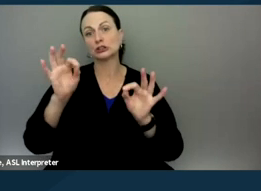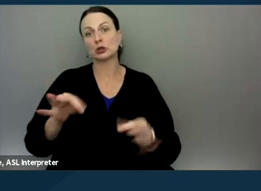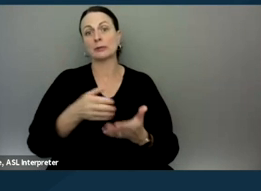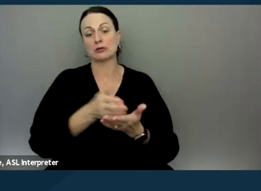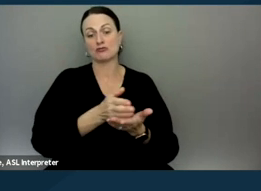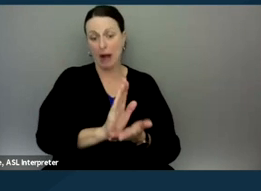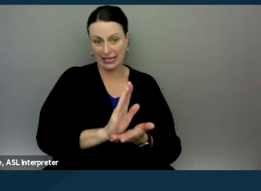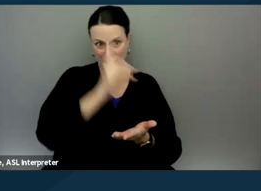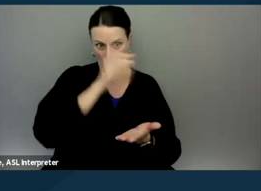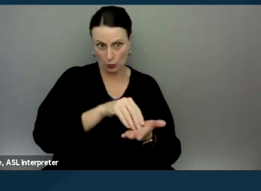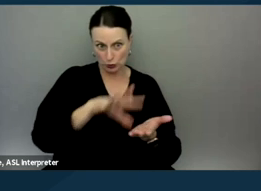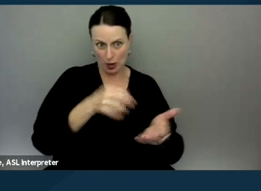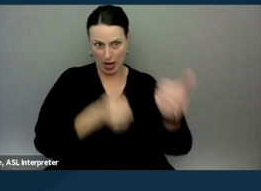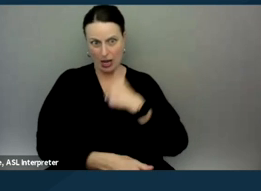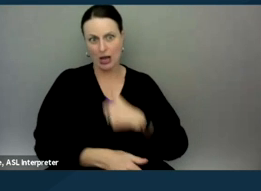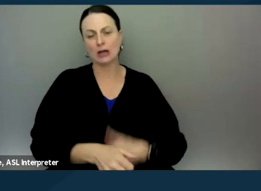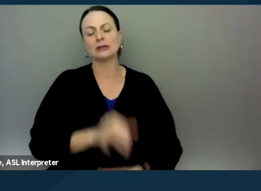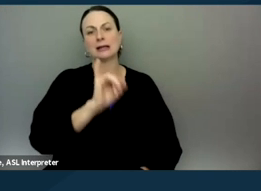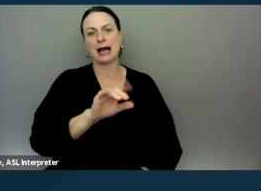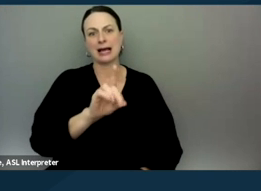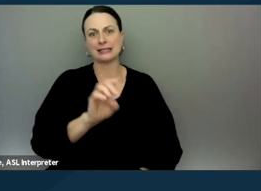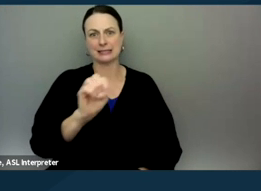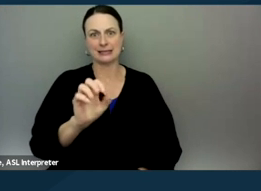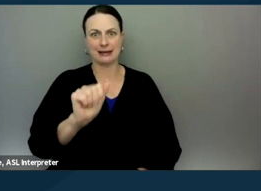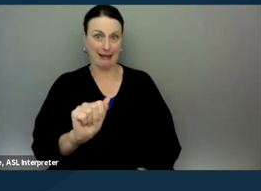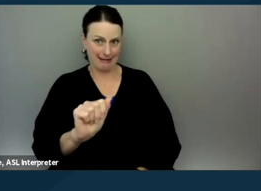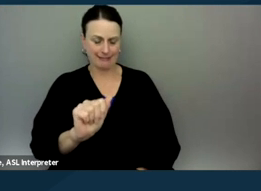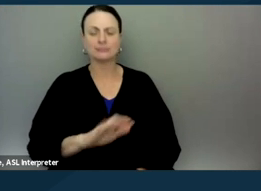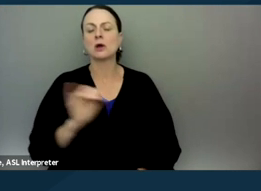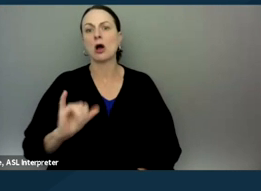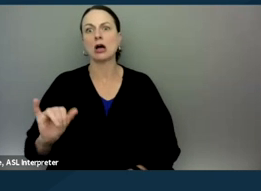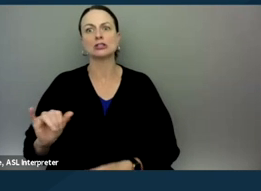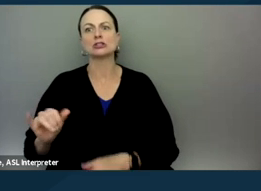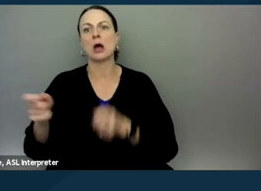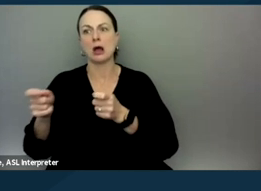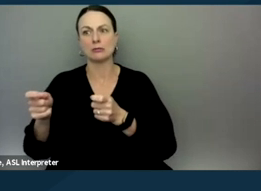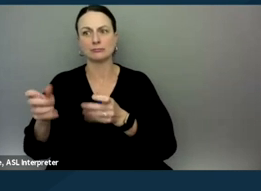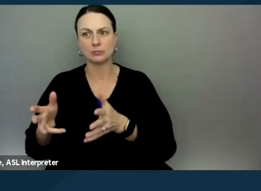under the Individuals with Disabilities Education Act. There's an administrative law judge who makes findings of fact